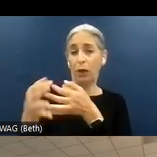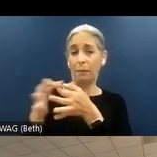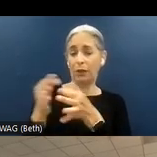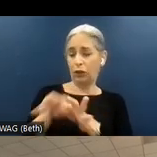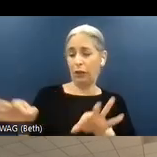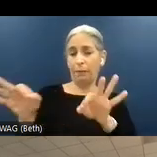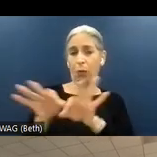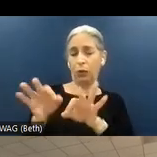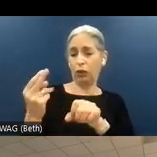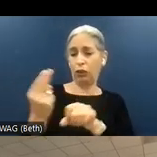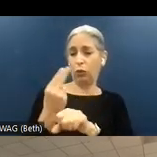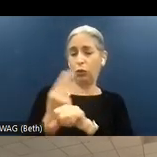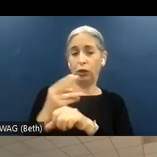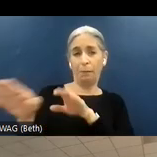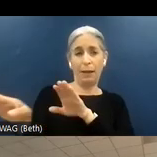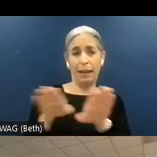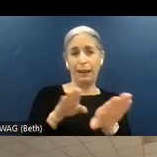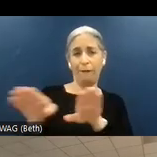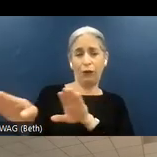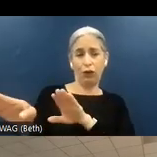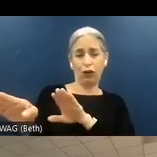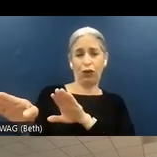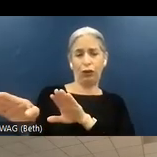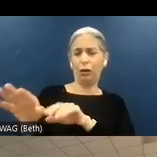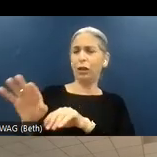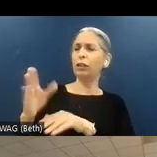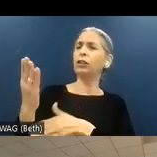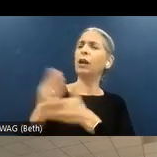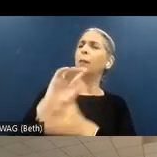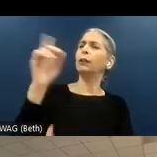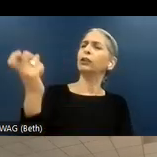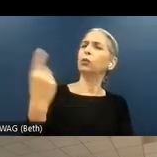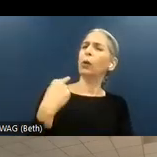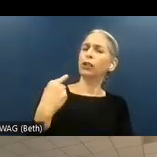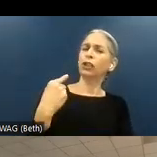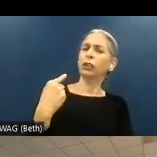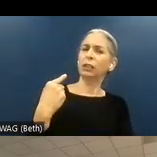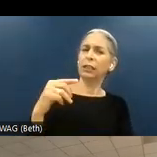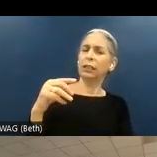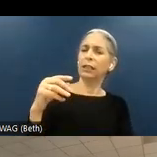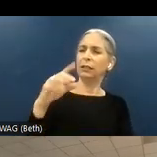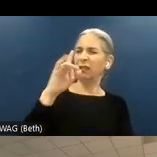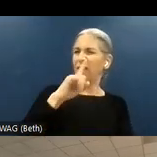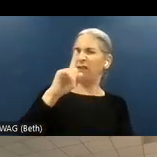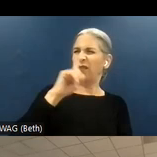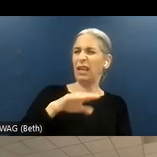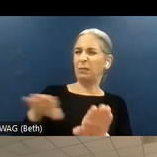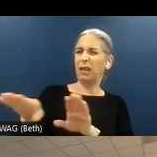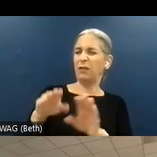user behaviors. And the question was isn't simulating user behaviors more about usability